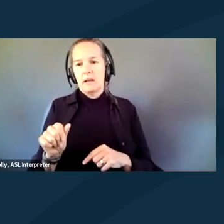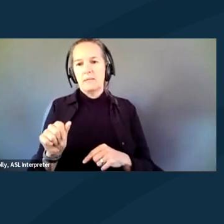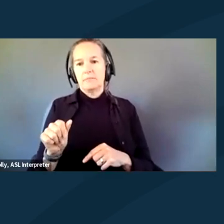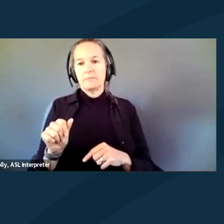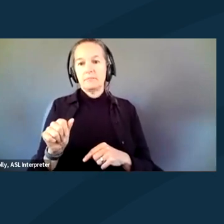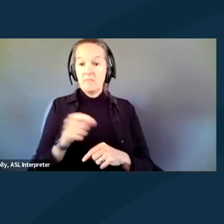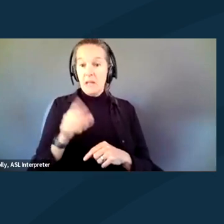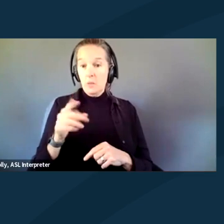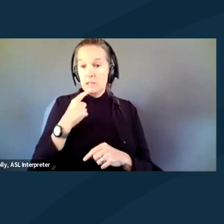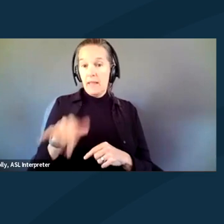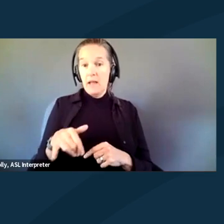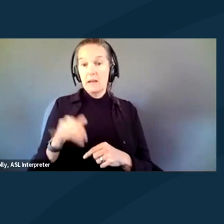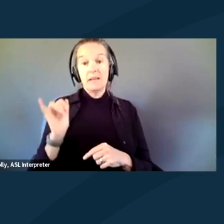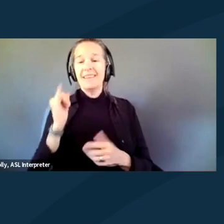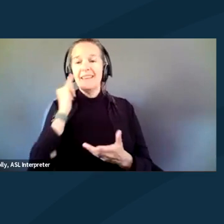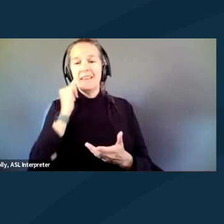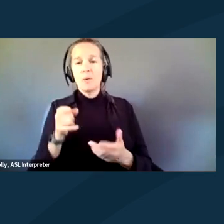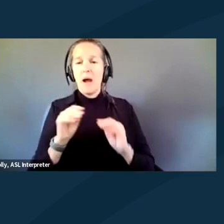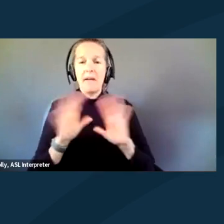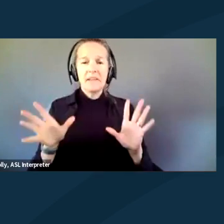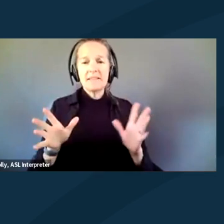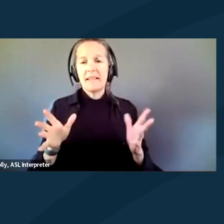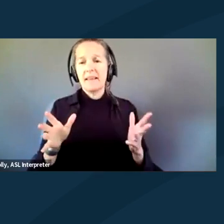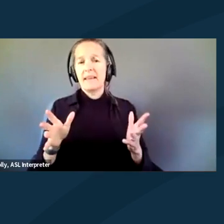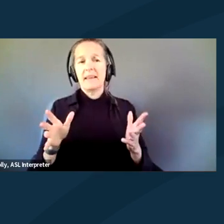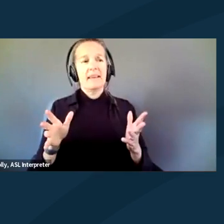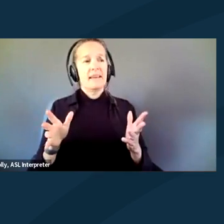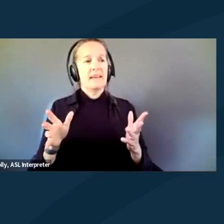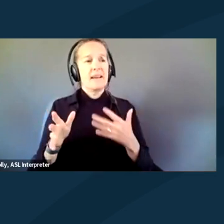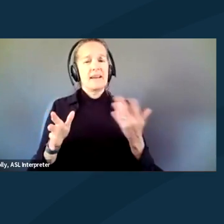If you are obviously have very severe disabilities,